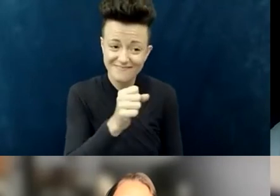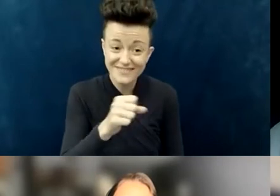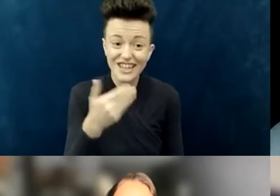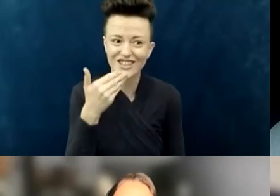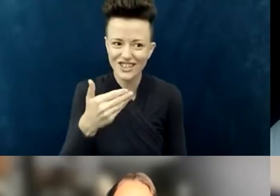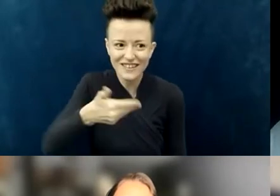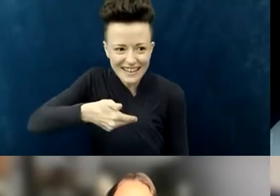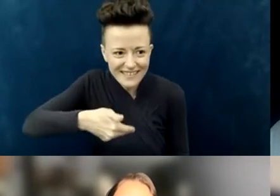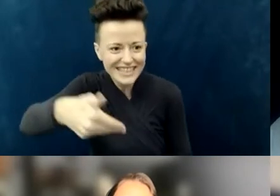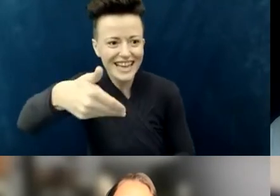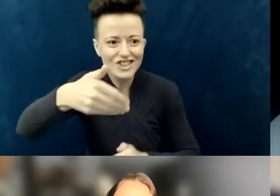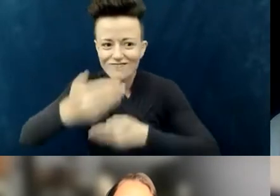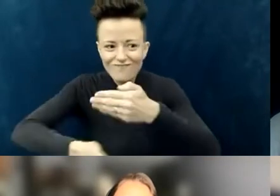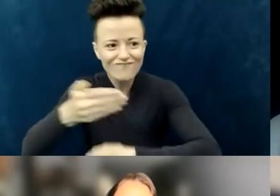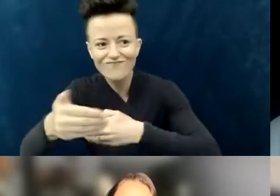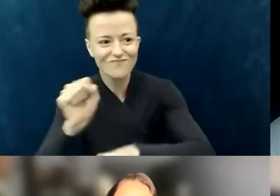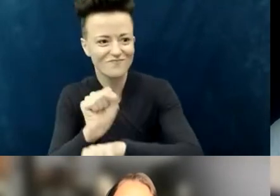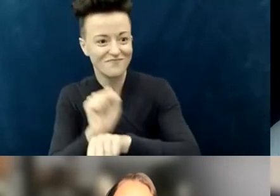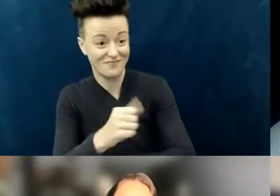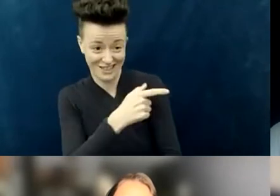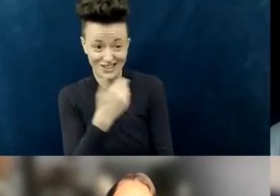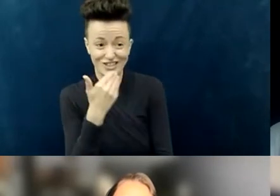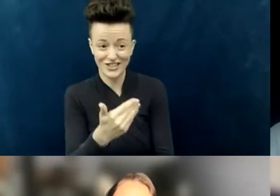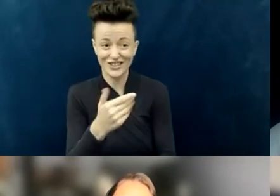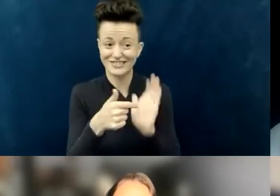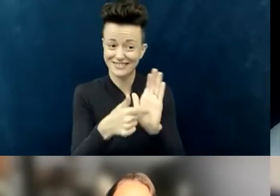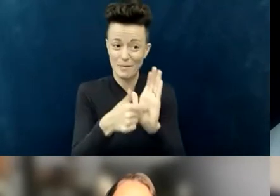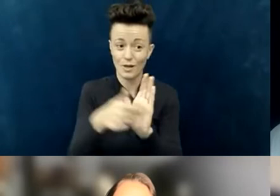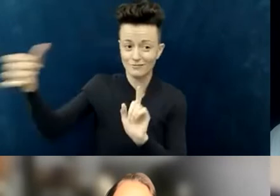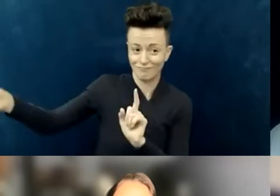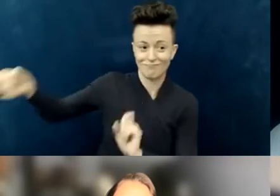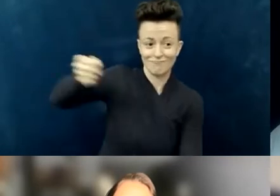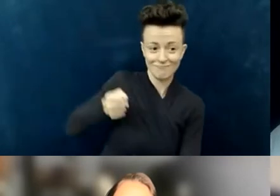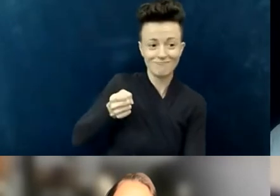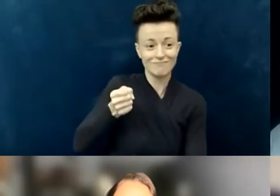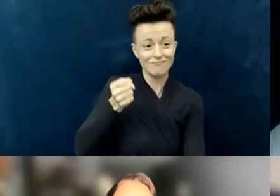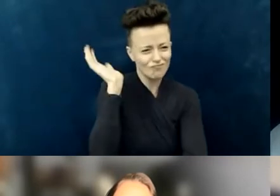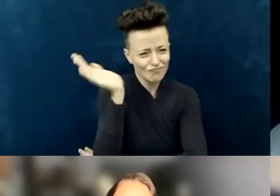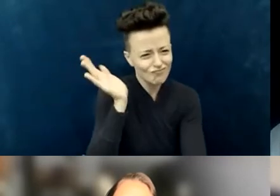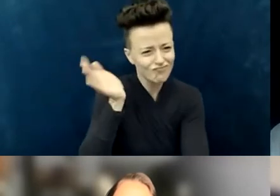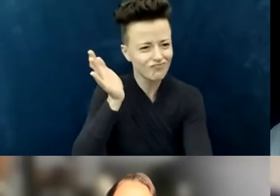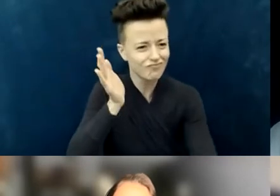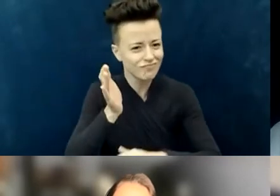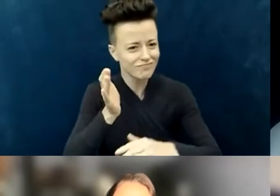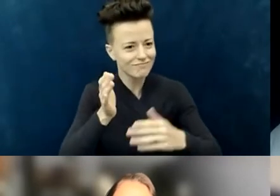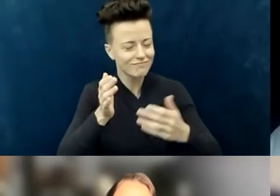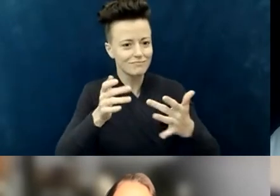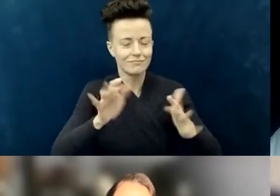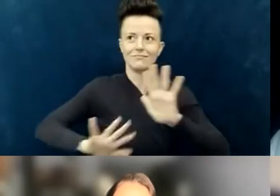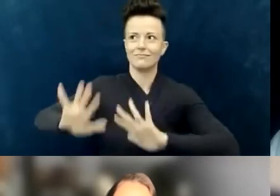and that's definitely one way to get started toward dismantling mental models of ableism, for sure. [chuckles] Thank you.